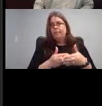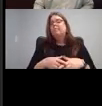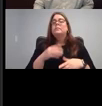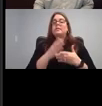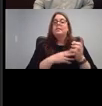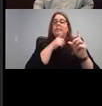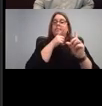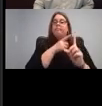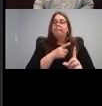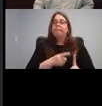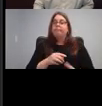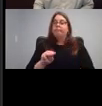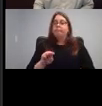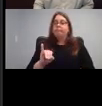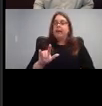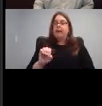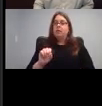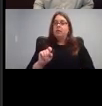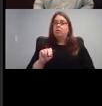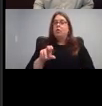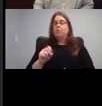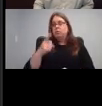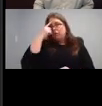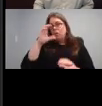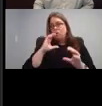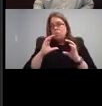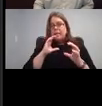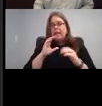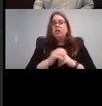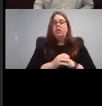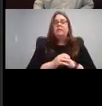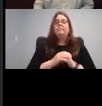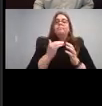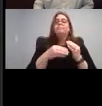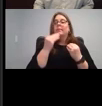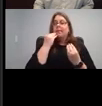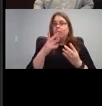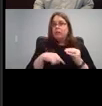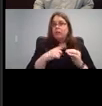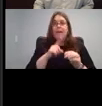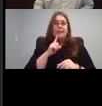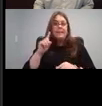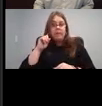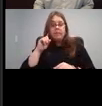It has some milestones for communication, myths about Deaf minute information about deaf blind children or children with